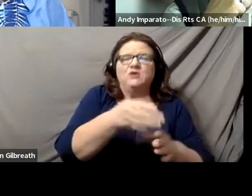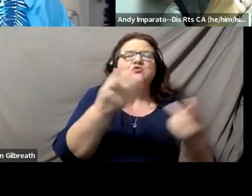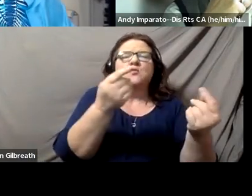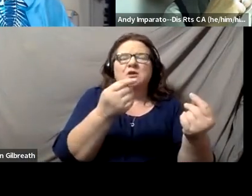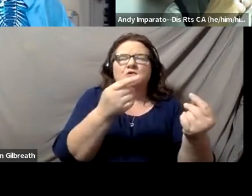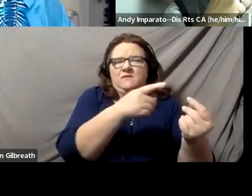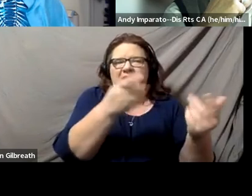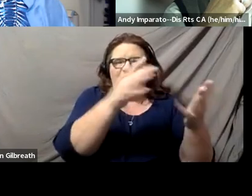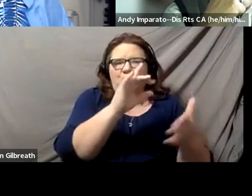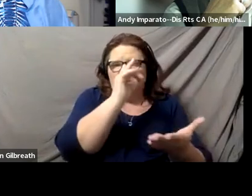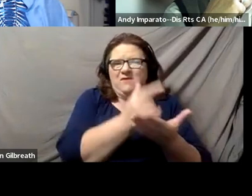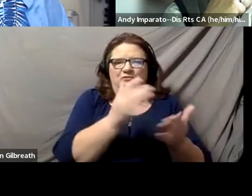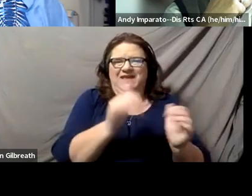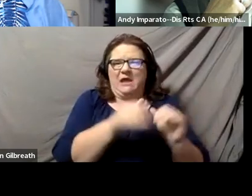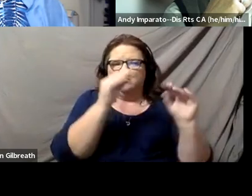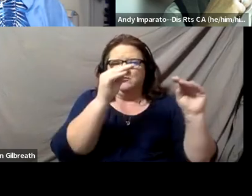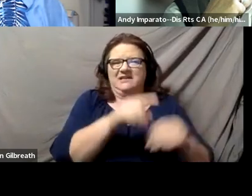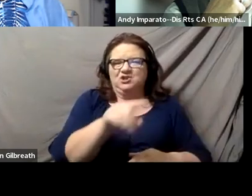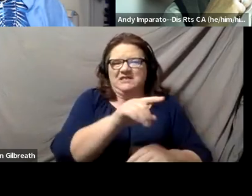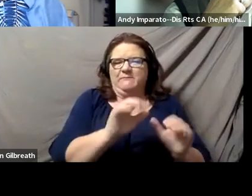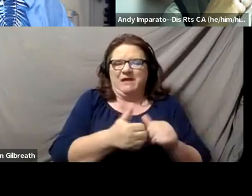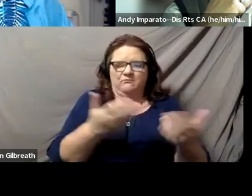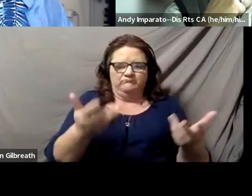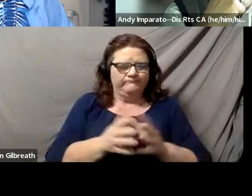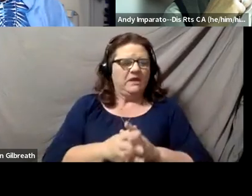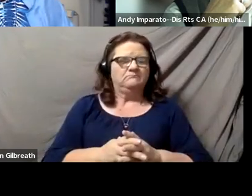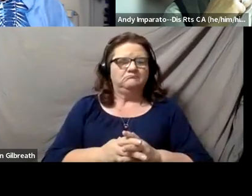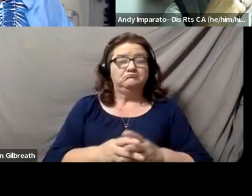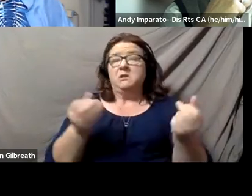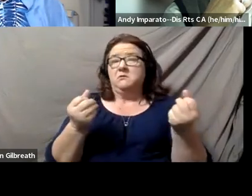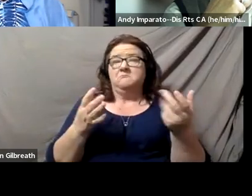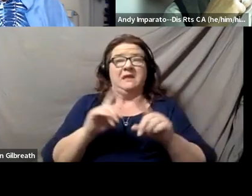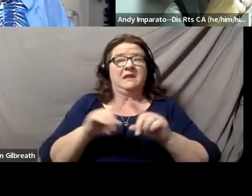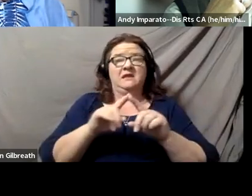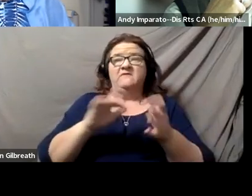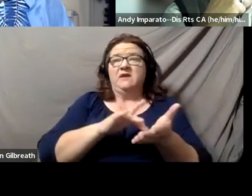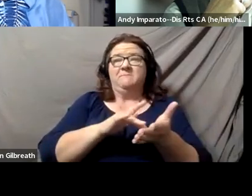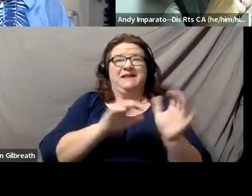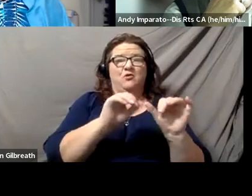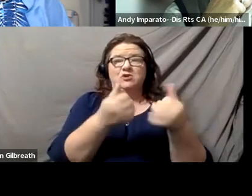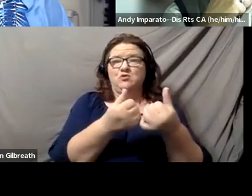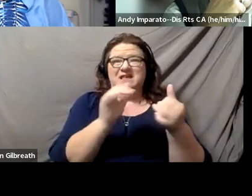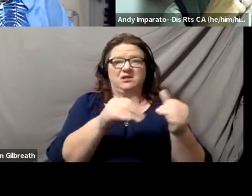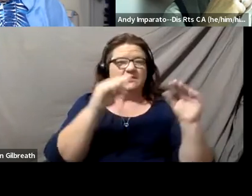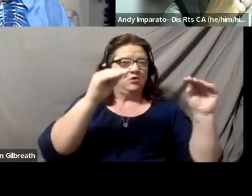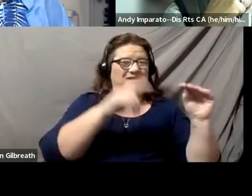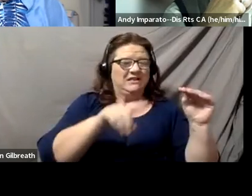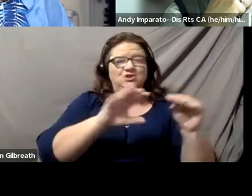I think there are many different medical associations and other health-related groups